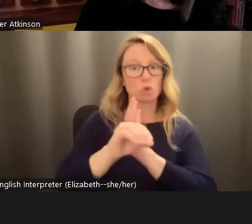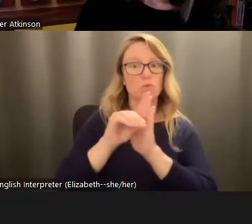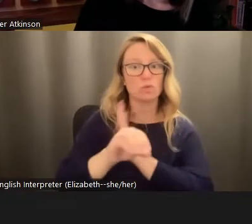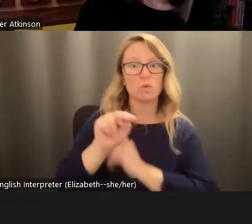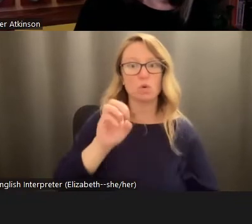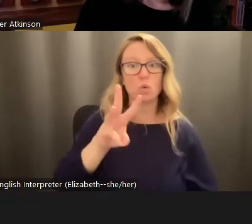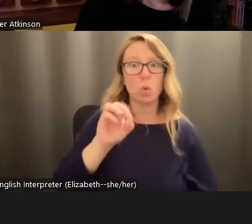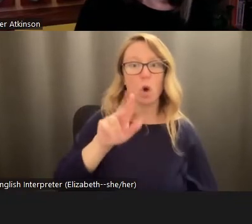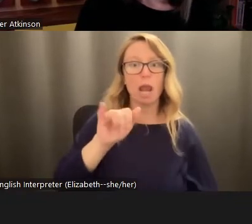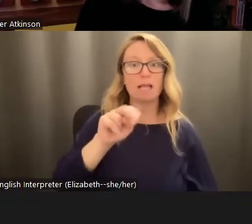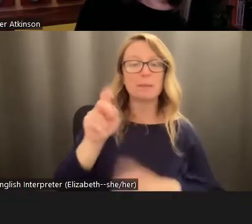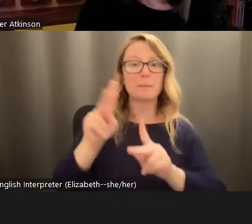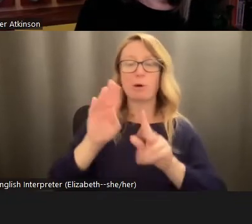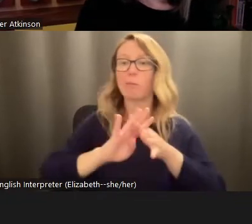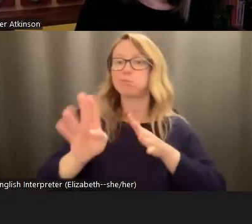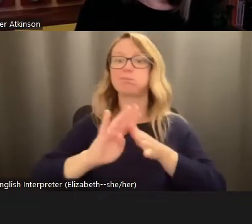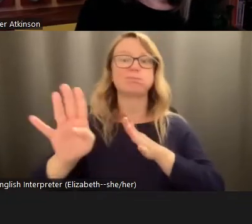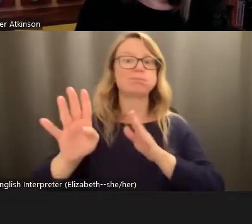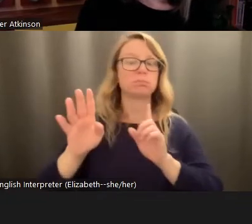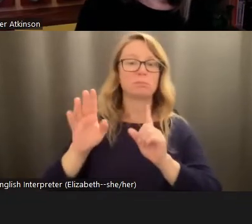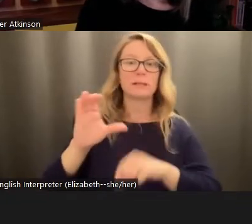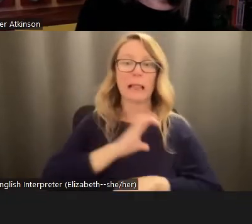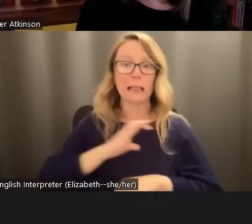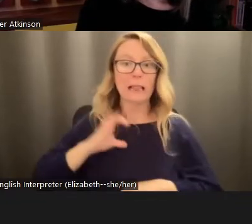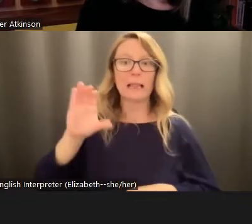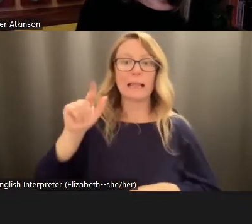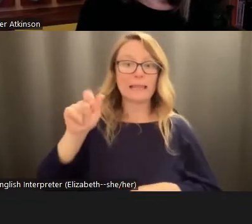like Cleveland and other places. I interviewed a lot of those